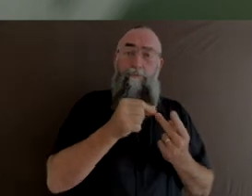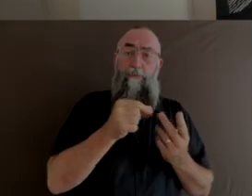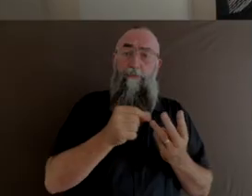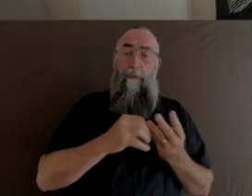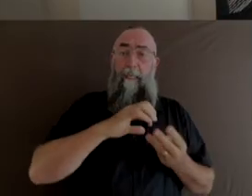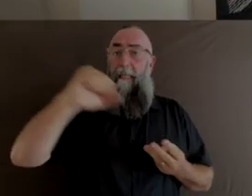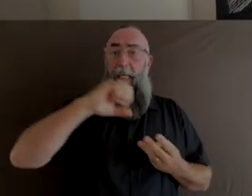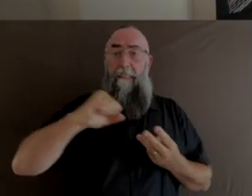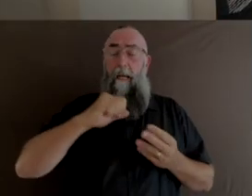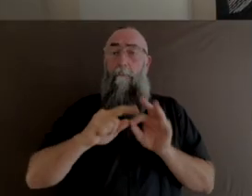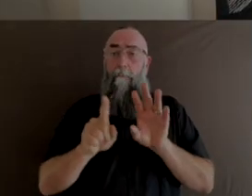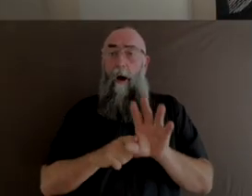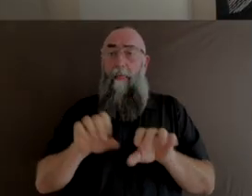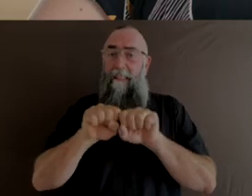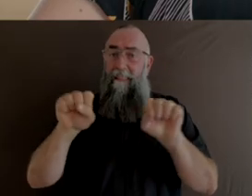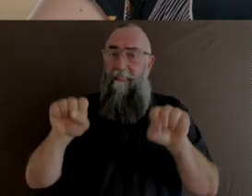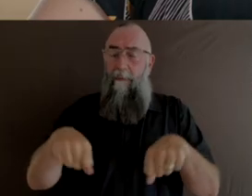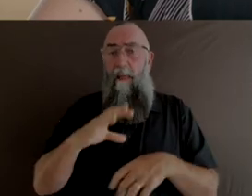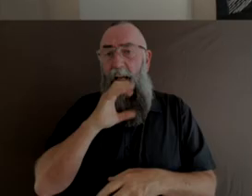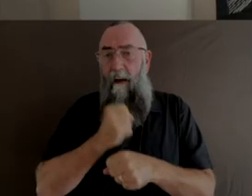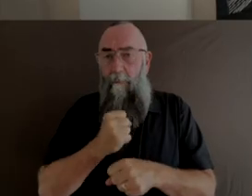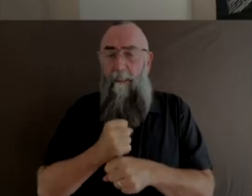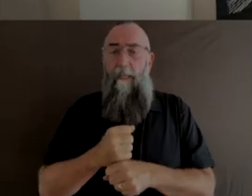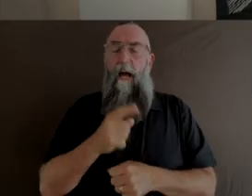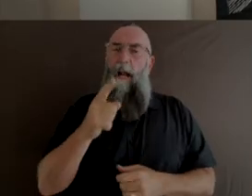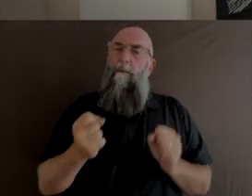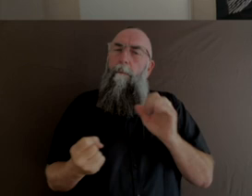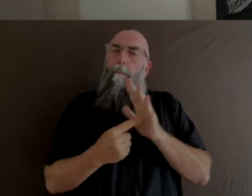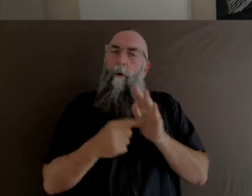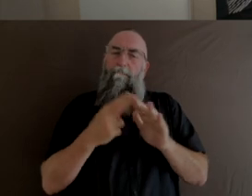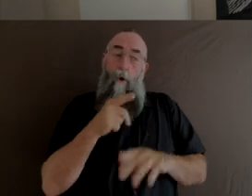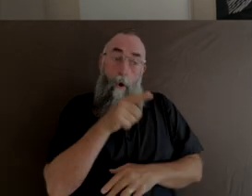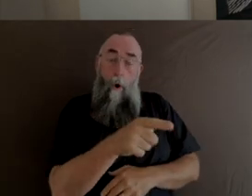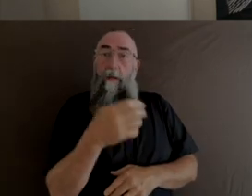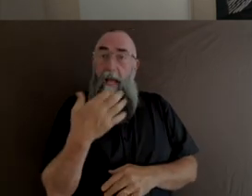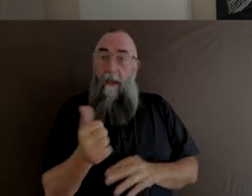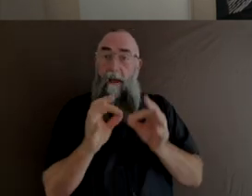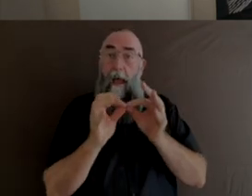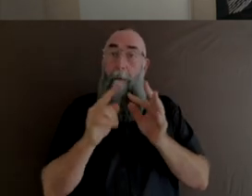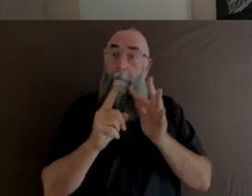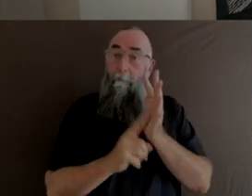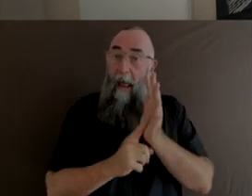that it was important to have a belly cast done. And I will never forget when we we took the belly